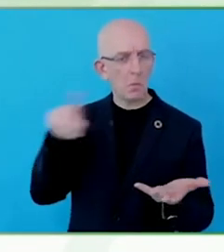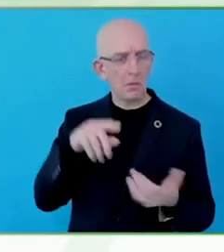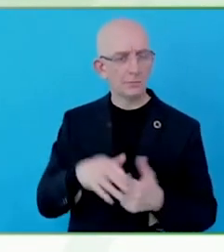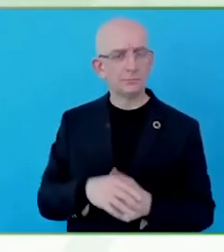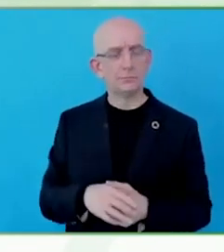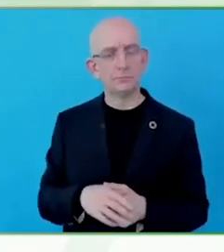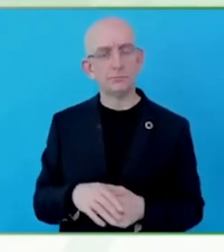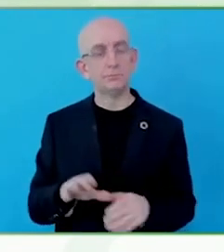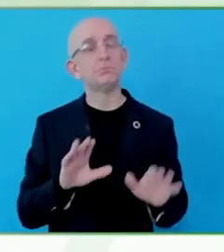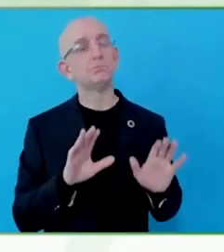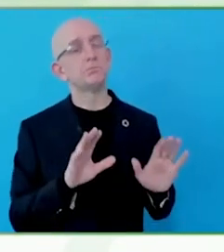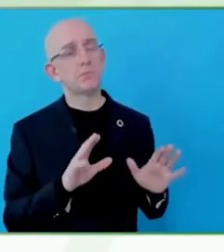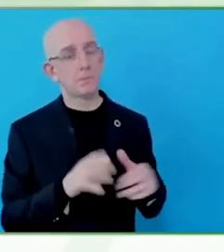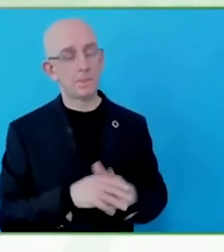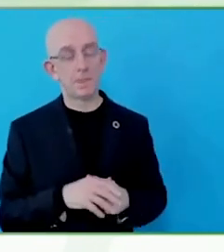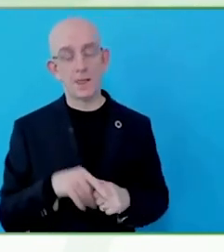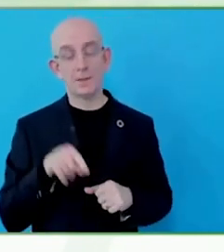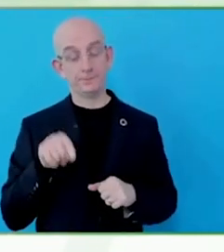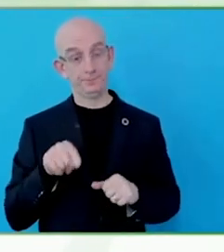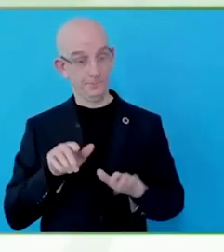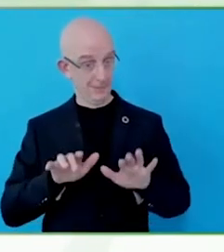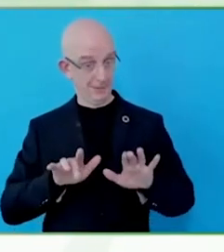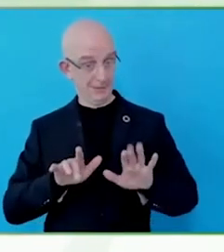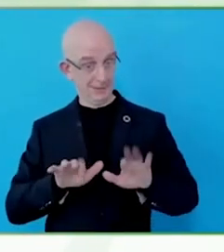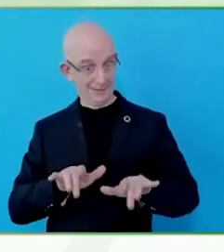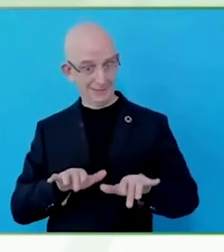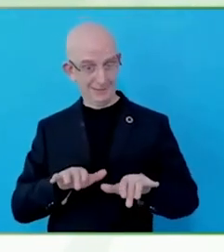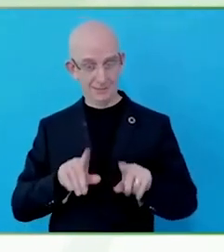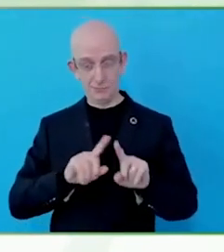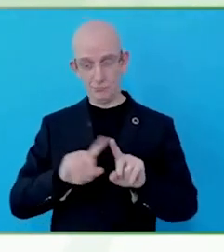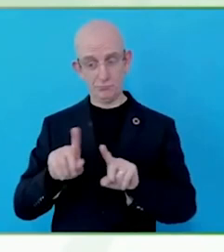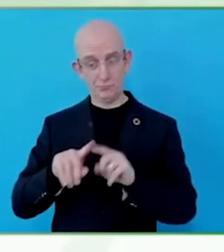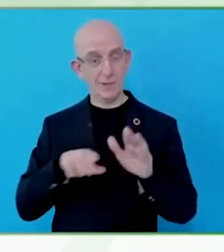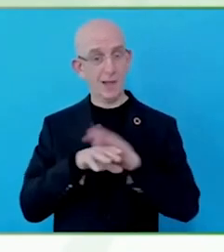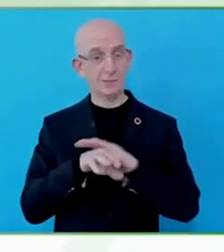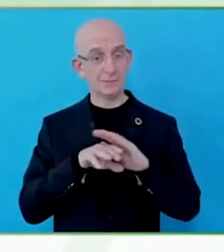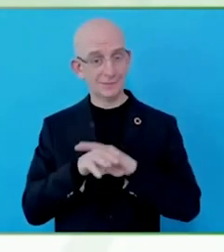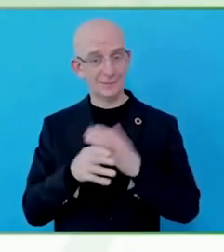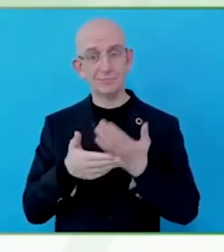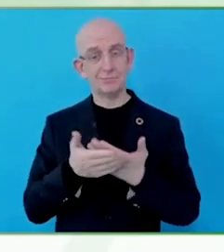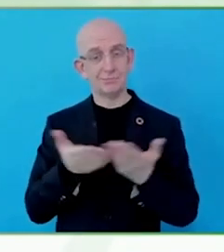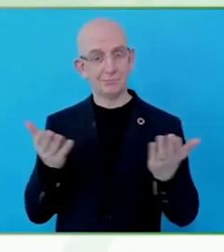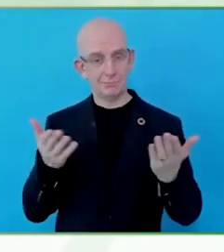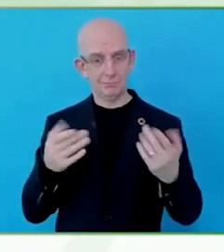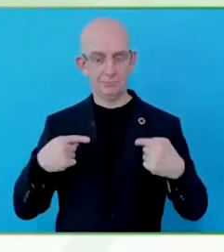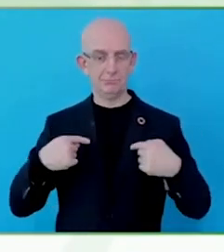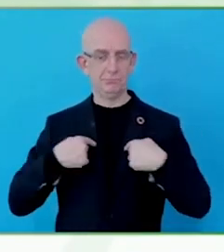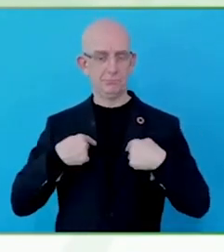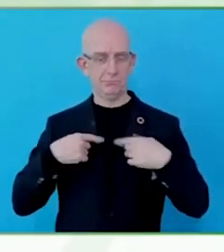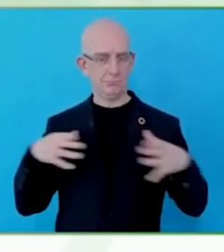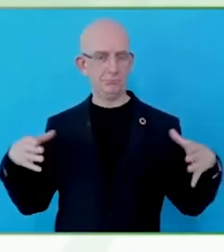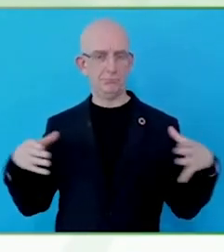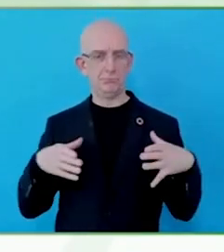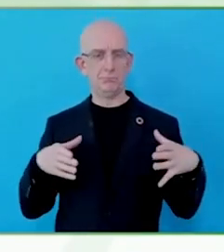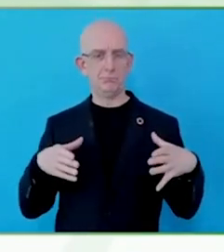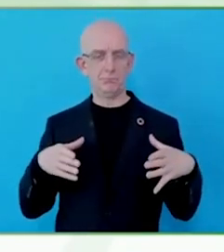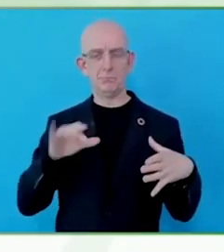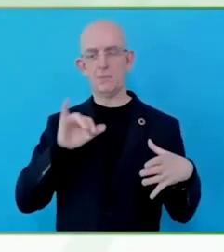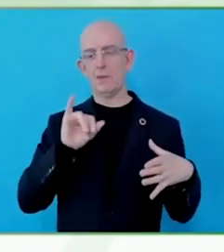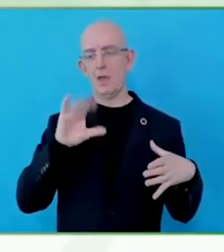it is the main enterprise in the main organisation dealing with sign